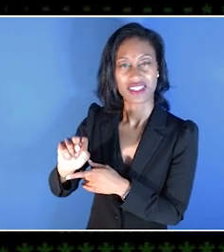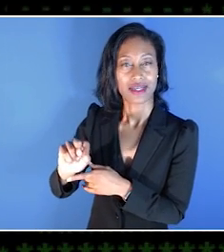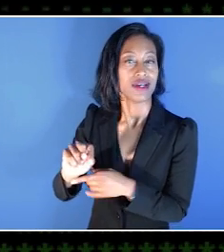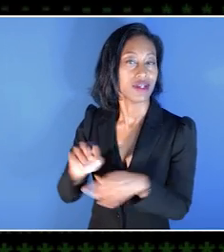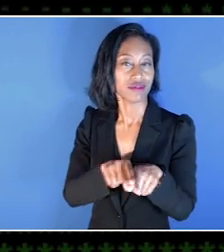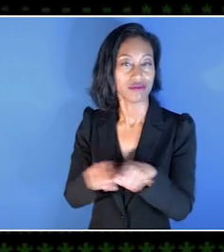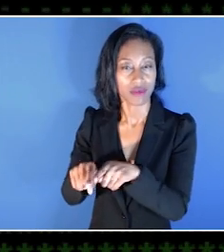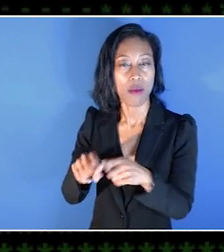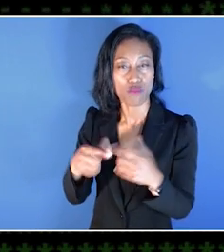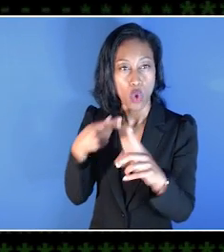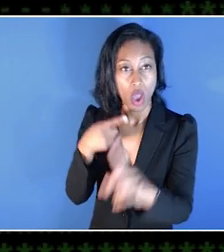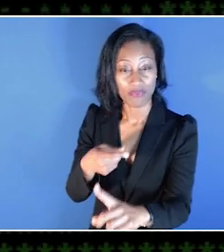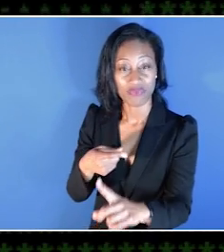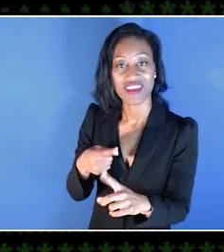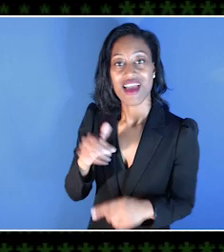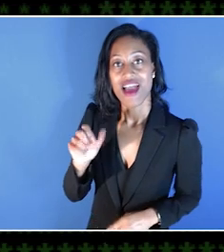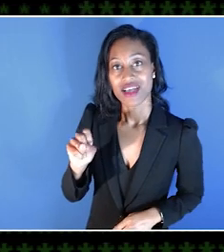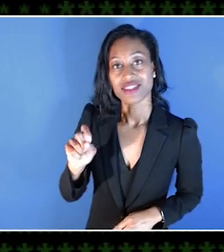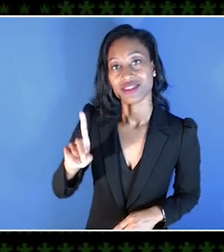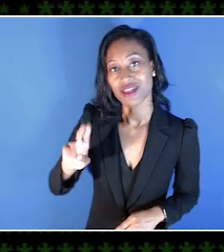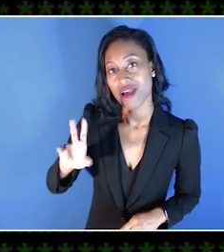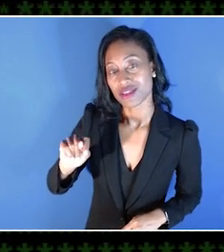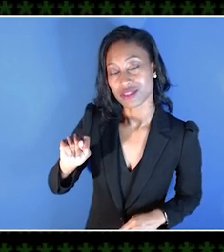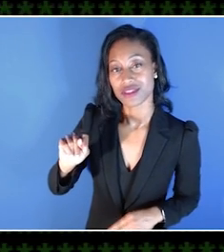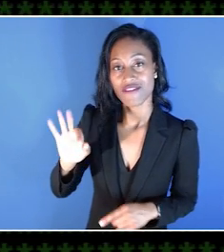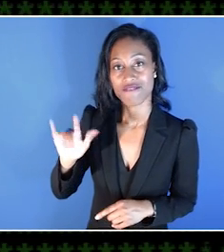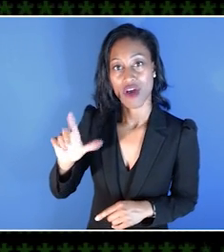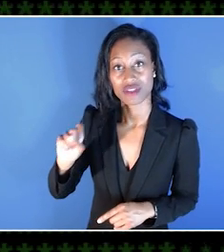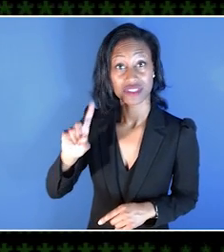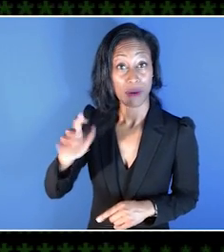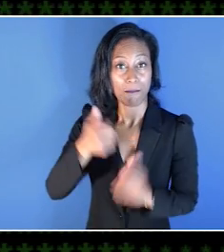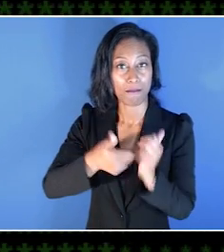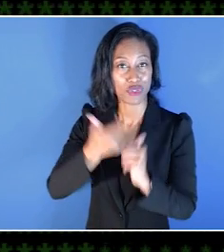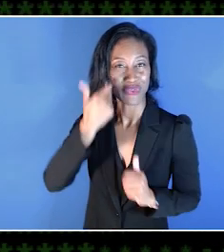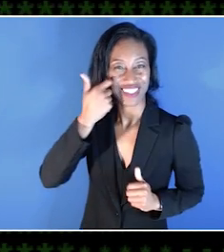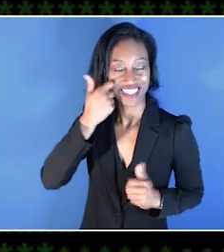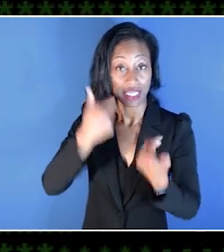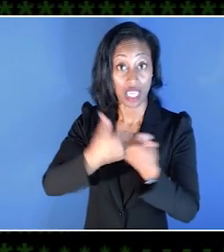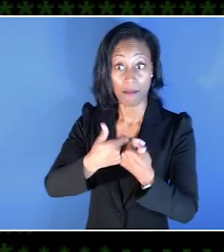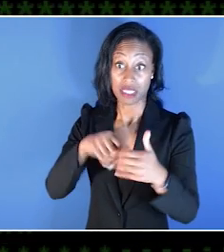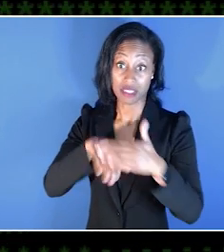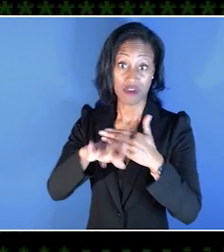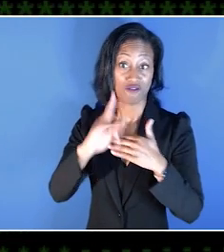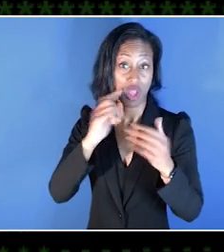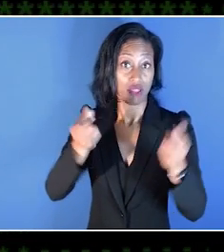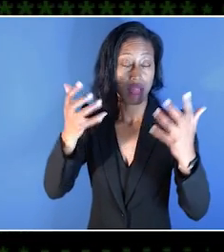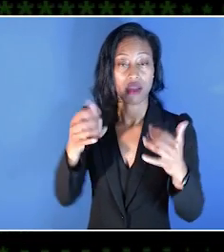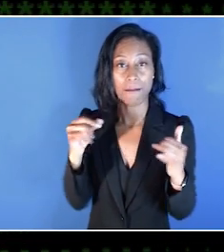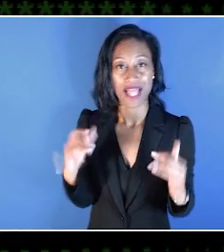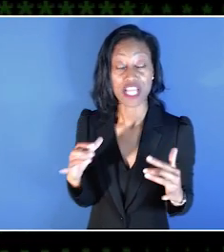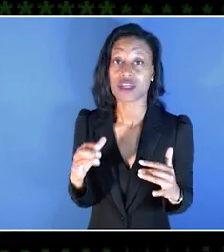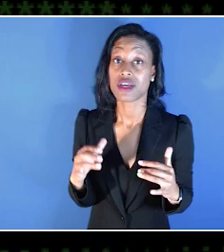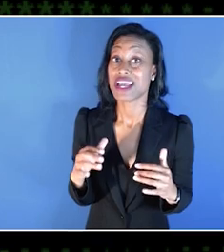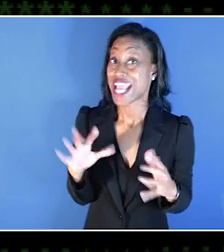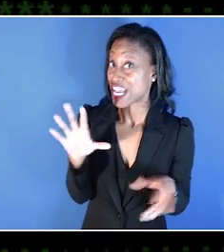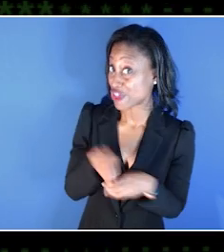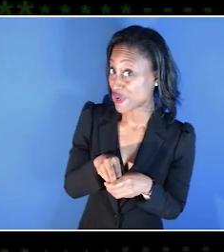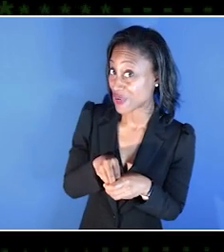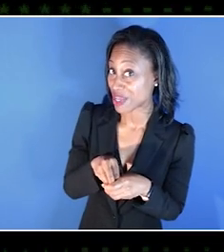As Dusk Falls is their most recent game, and it's actually really accessible to a lot of players, including those who are totally sightless.